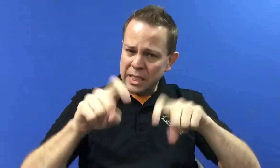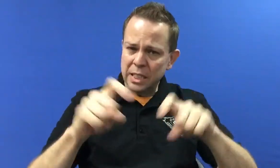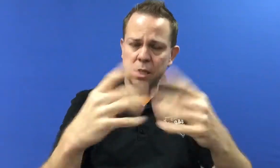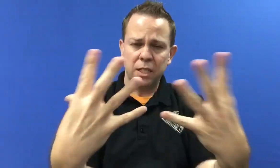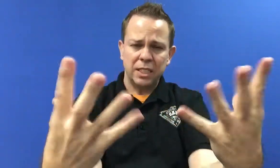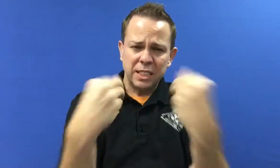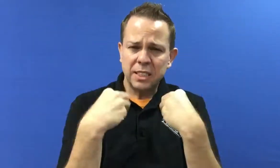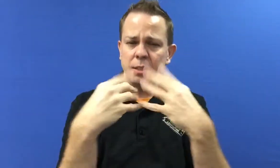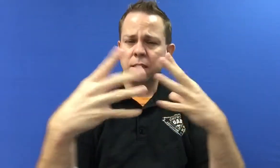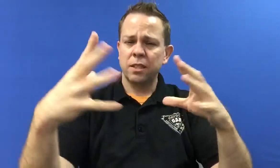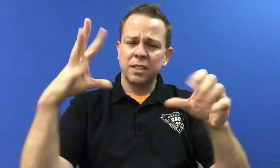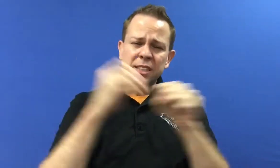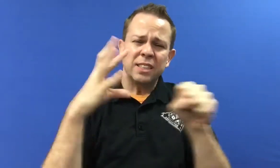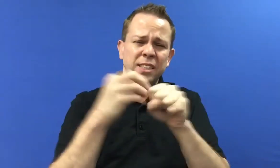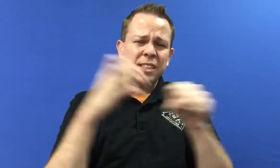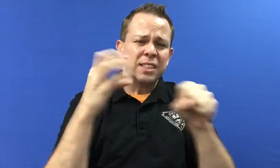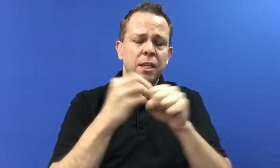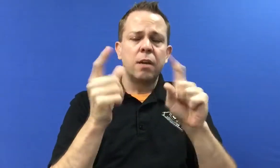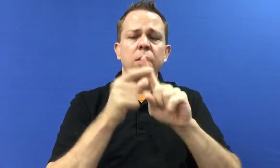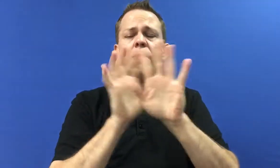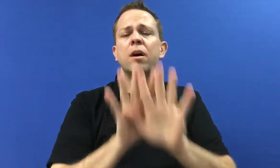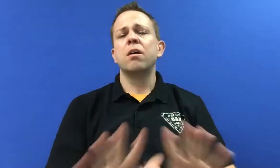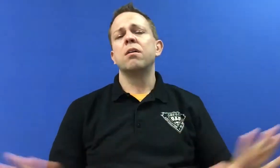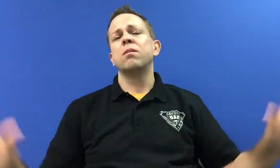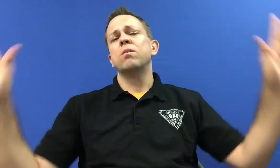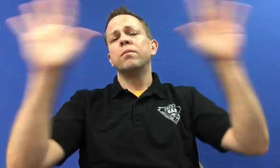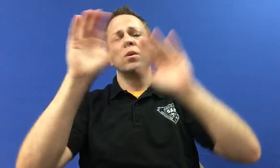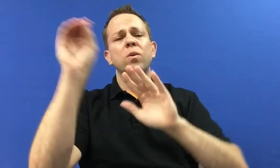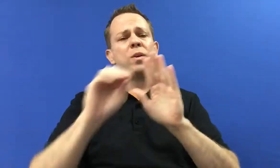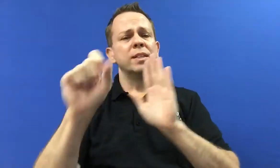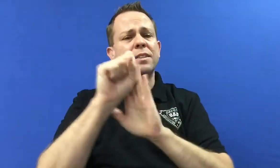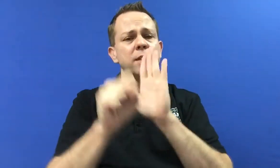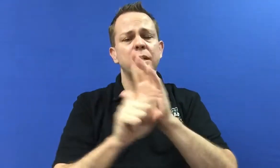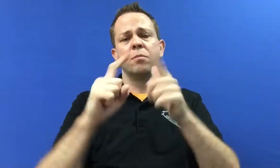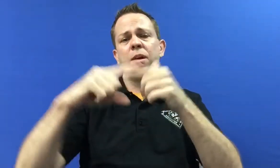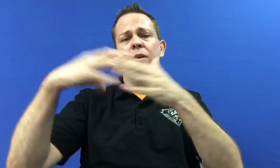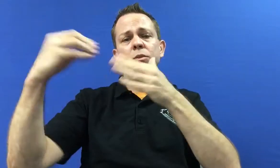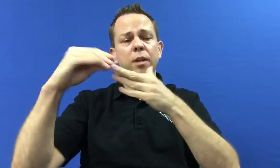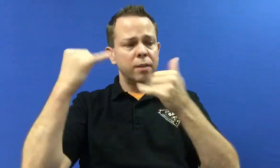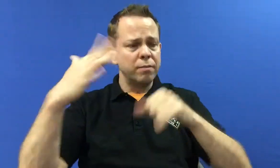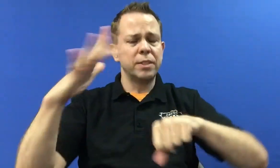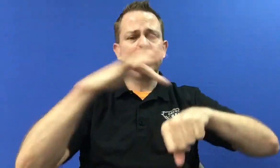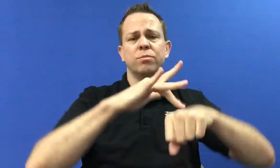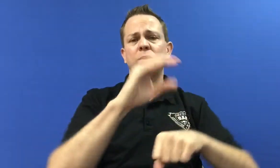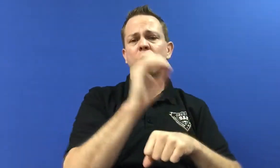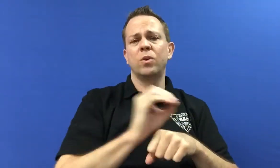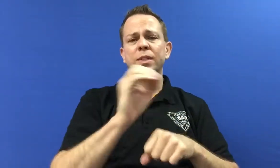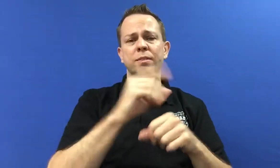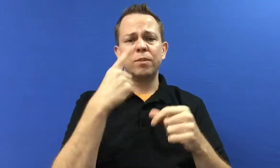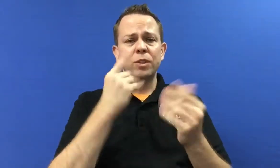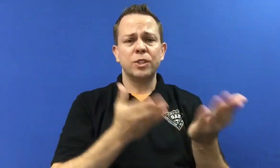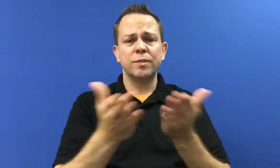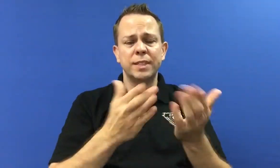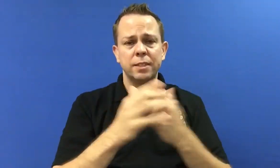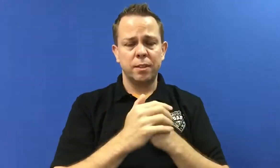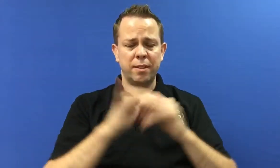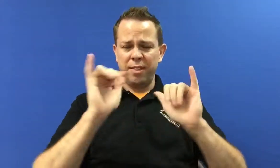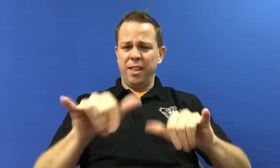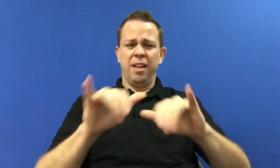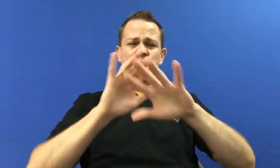We need information from all over the state. Even if you have only been in the state for a short visit,